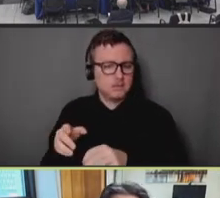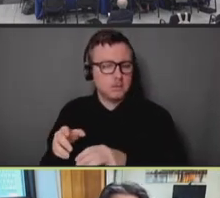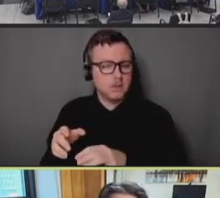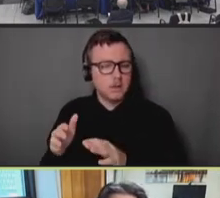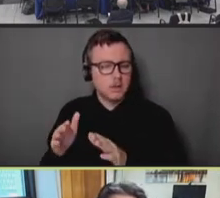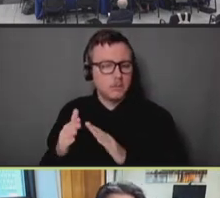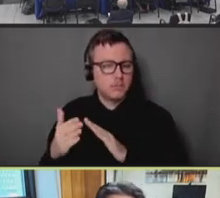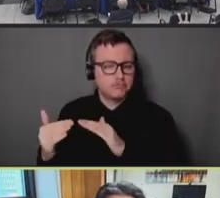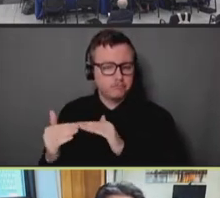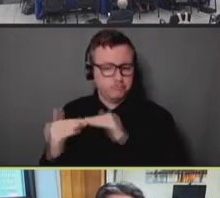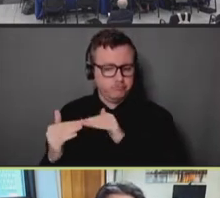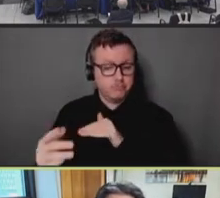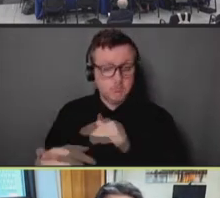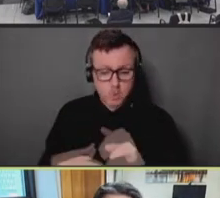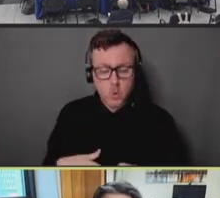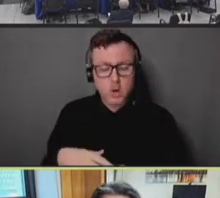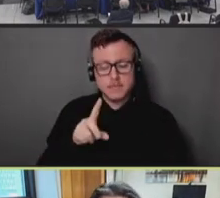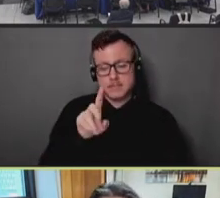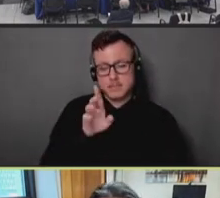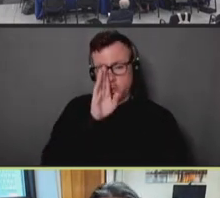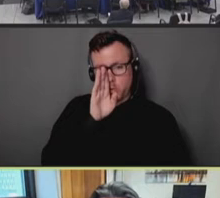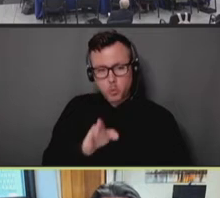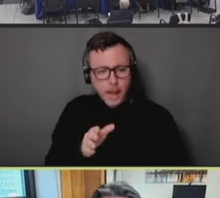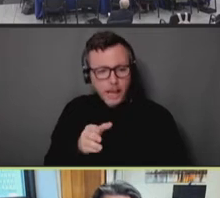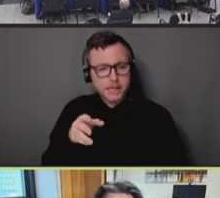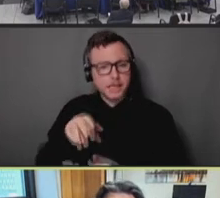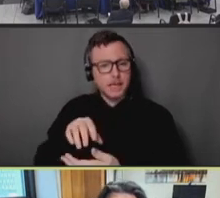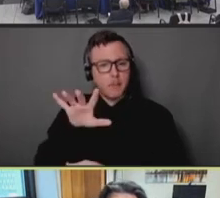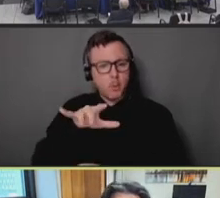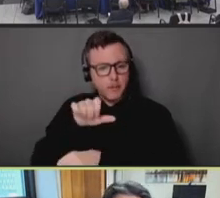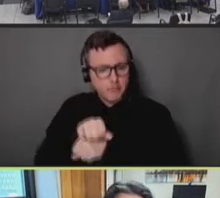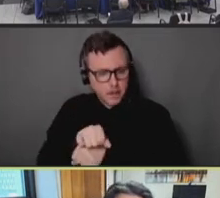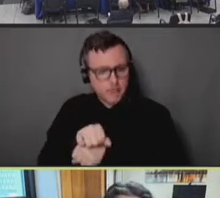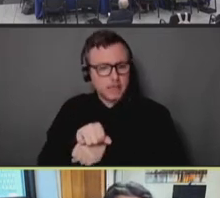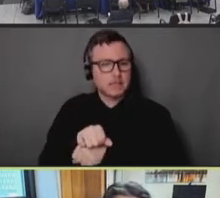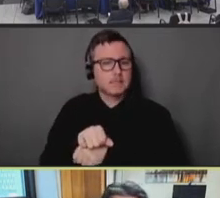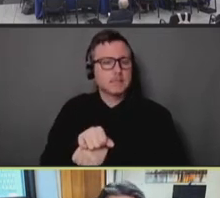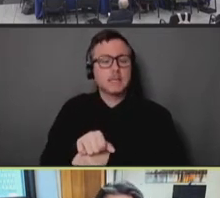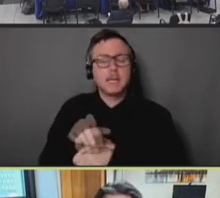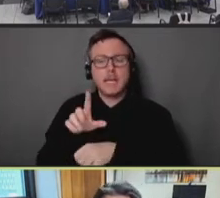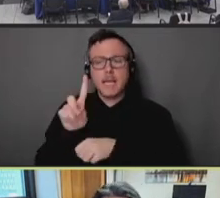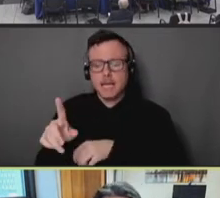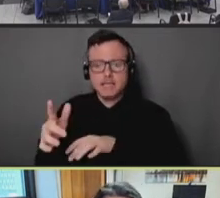by direct booking by community engagement staff at outreach events. So allowing